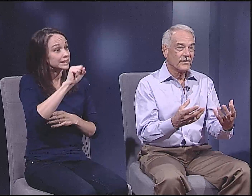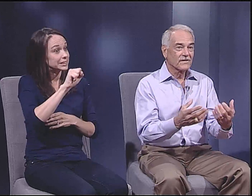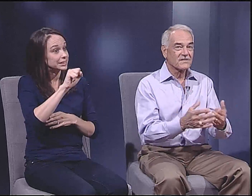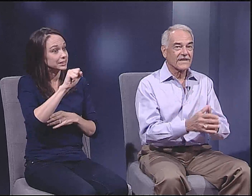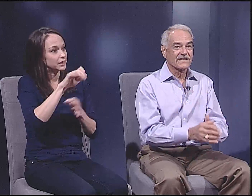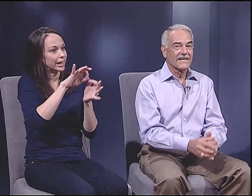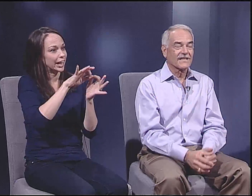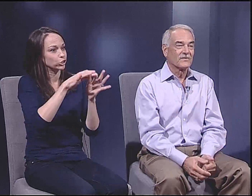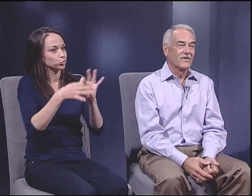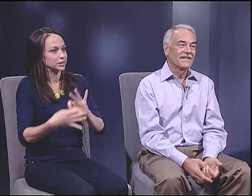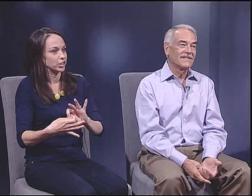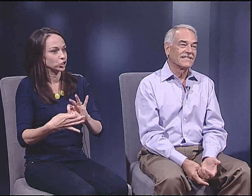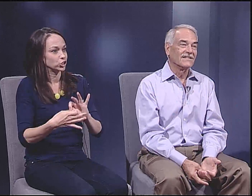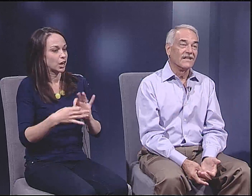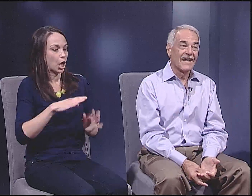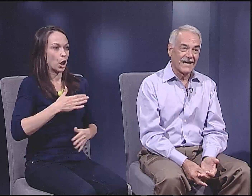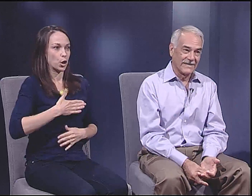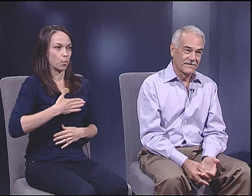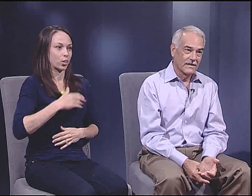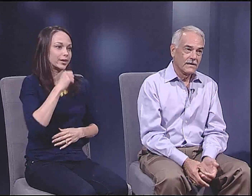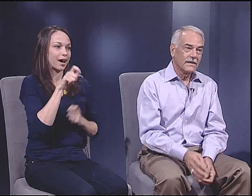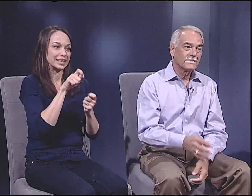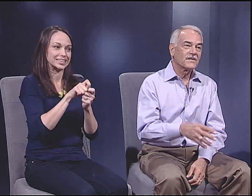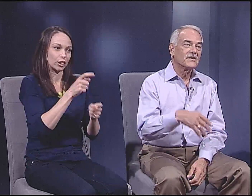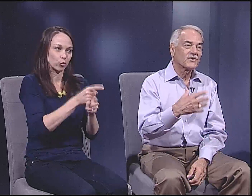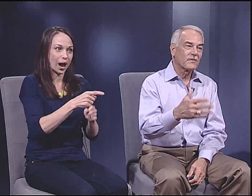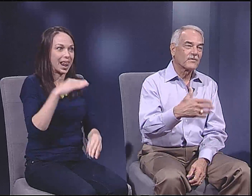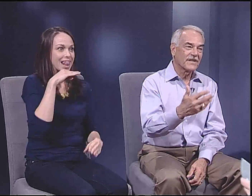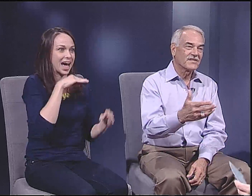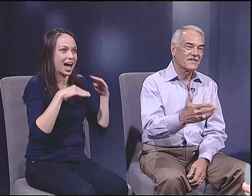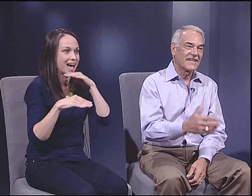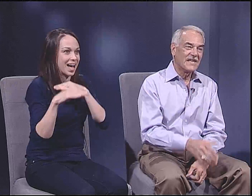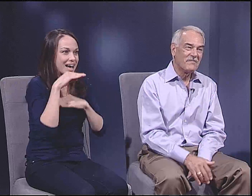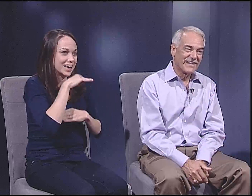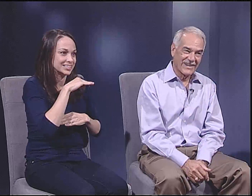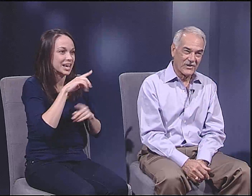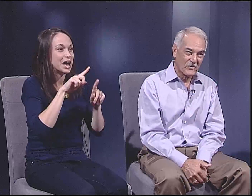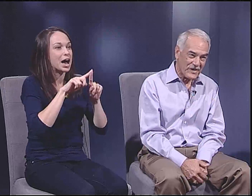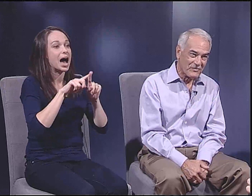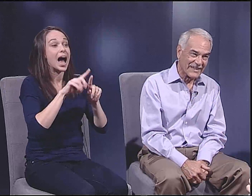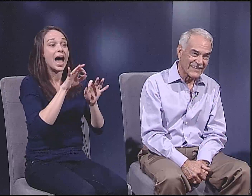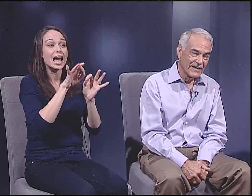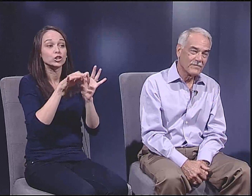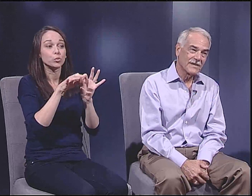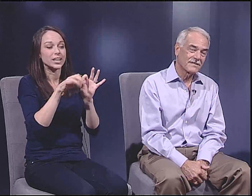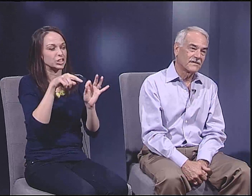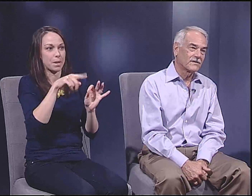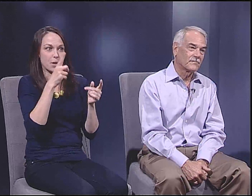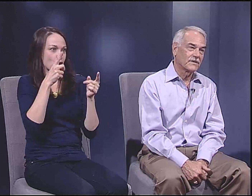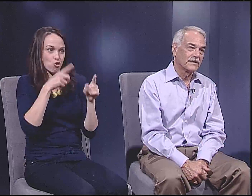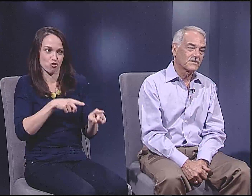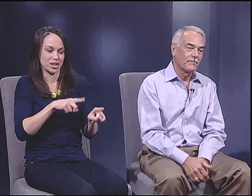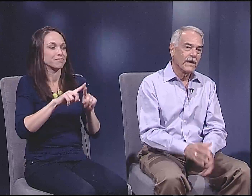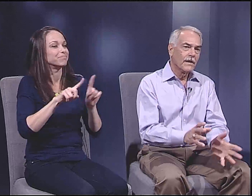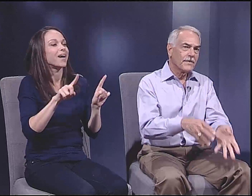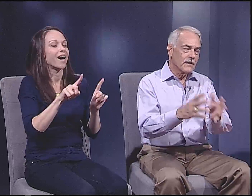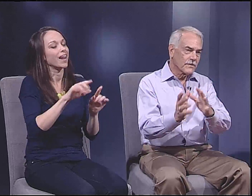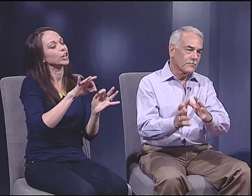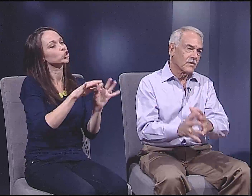History is interpretation. And Napoleon is not exactly right that its lies. It's an interpretation that he may not agree with.